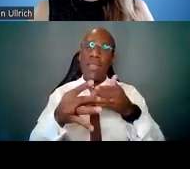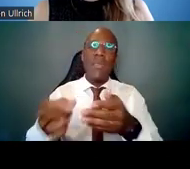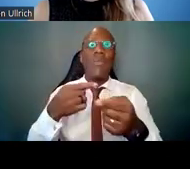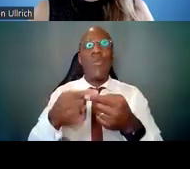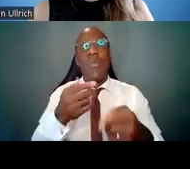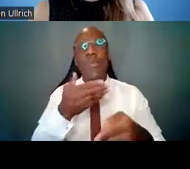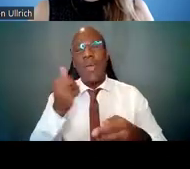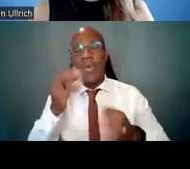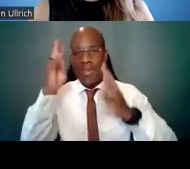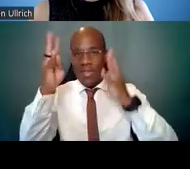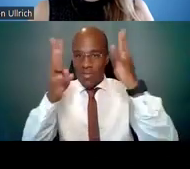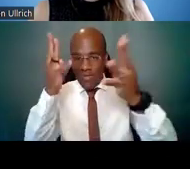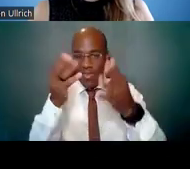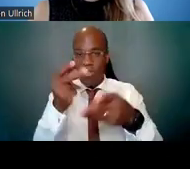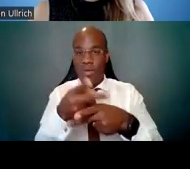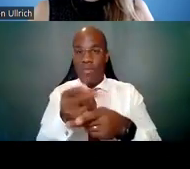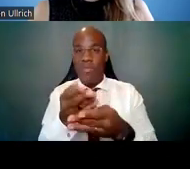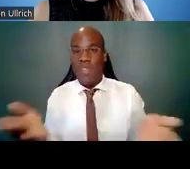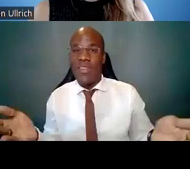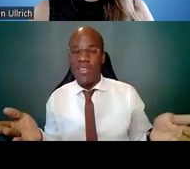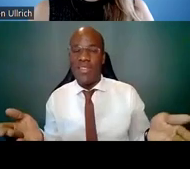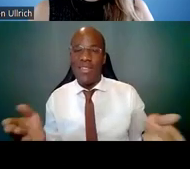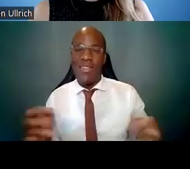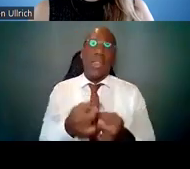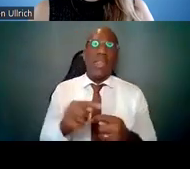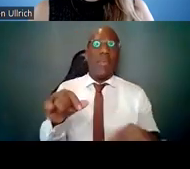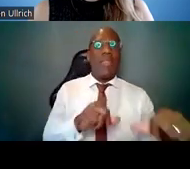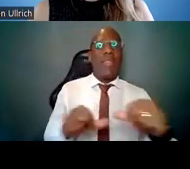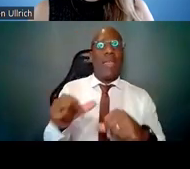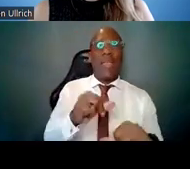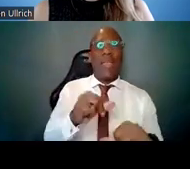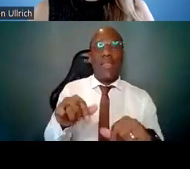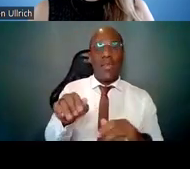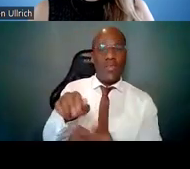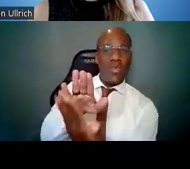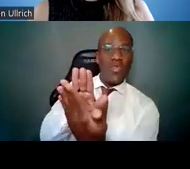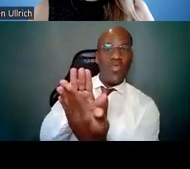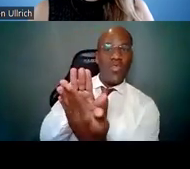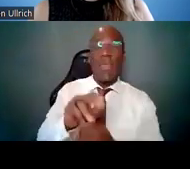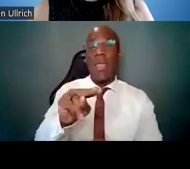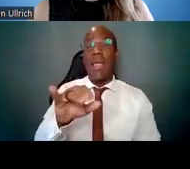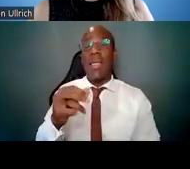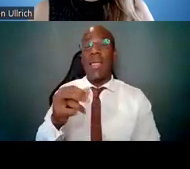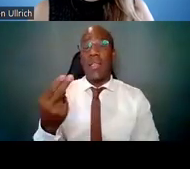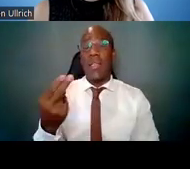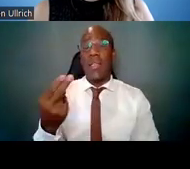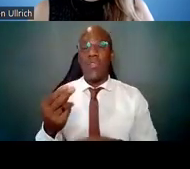So NIH stands at the Nexus of both considerations; education and science.